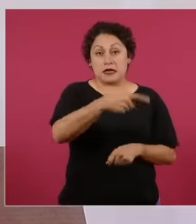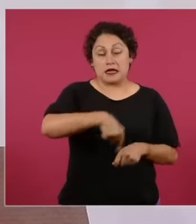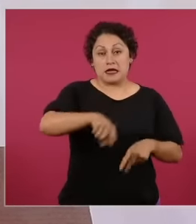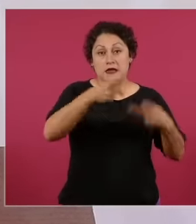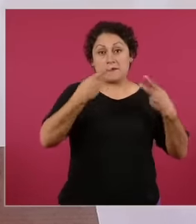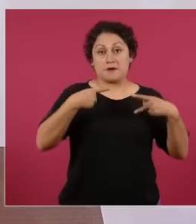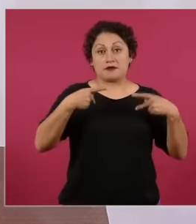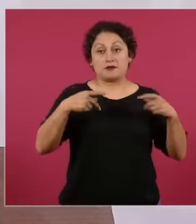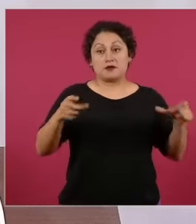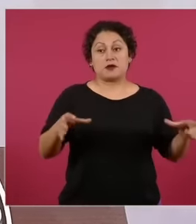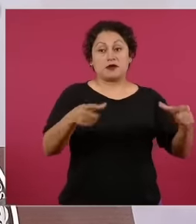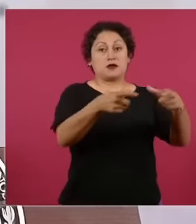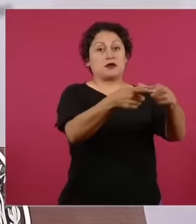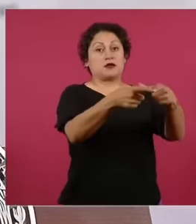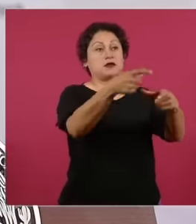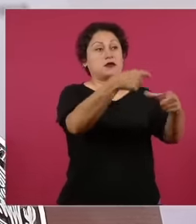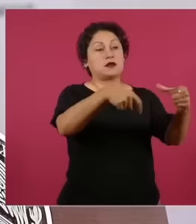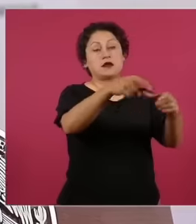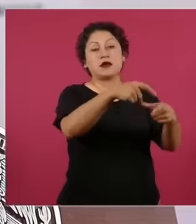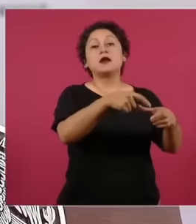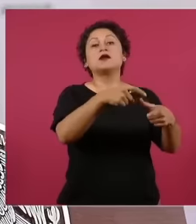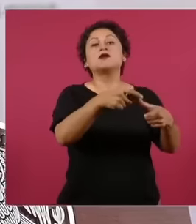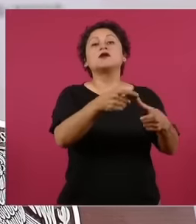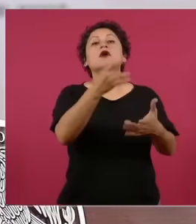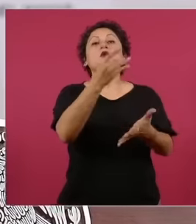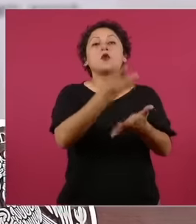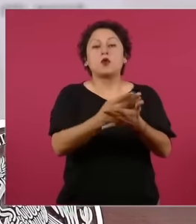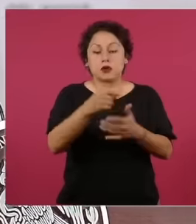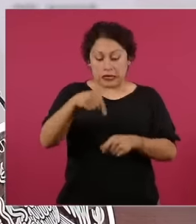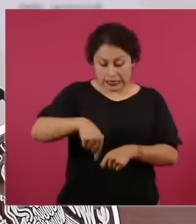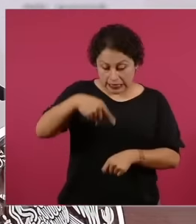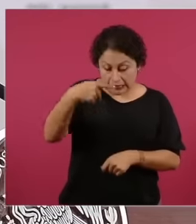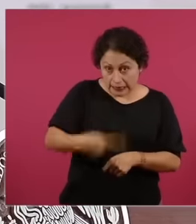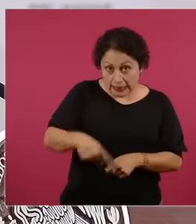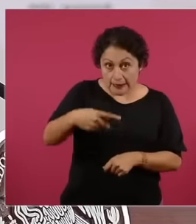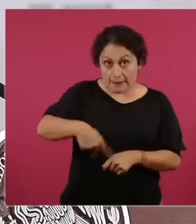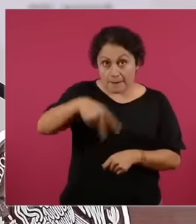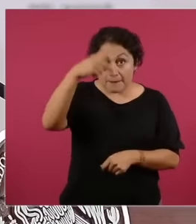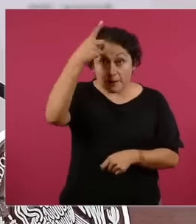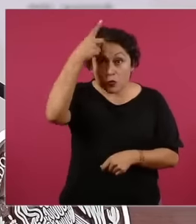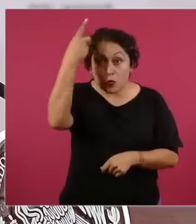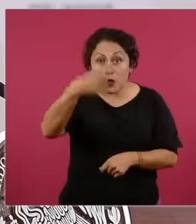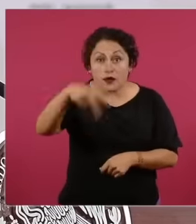nation from the people of Mexico to individuals with